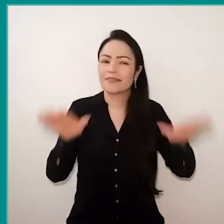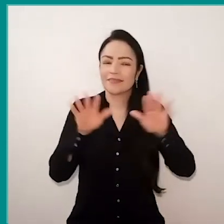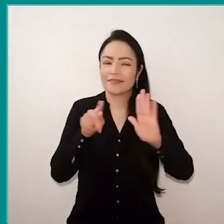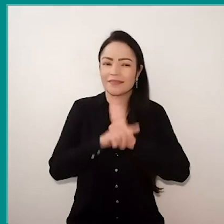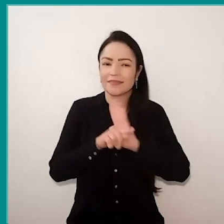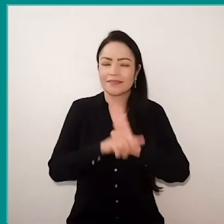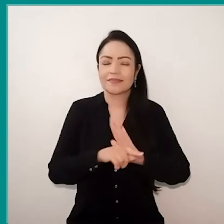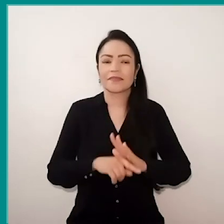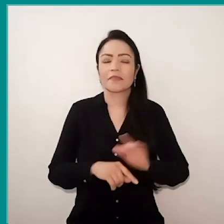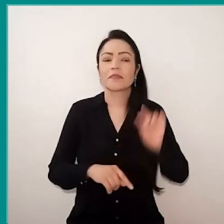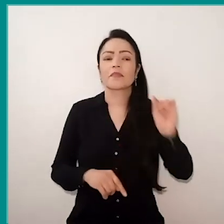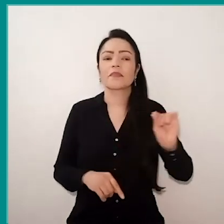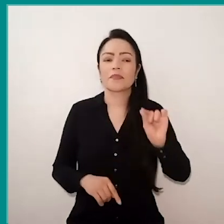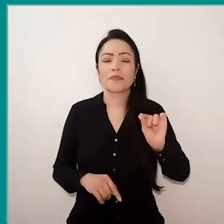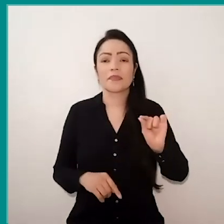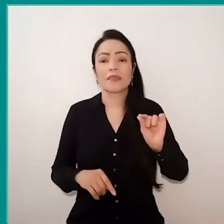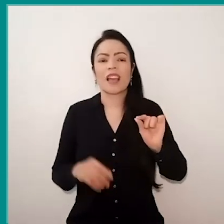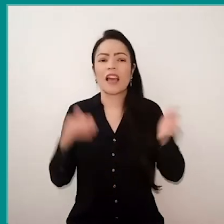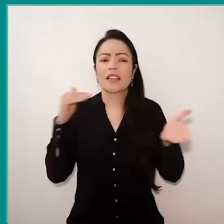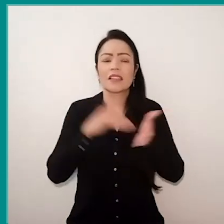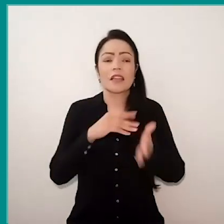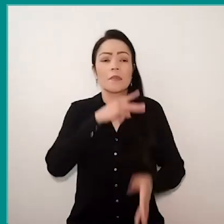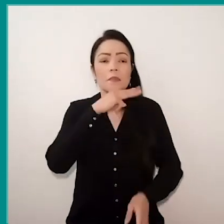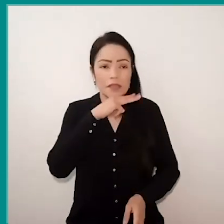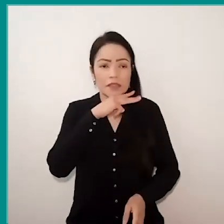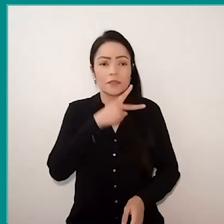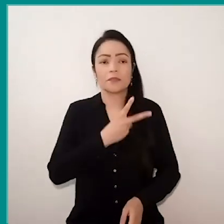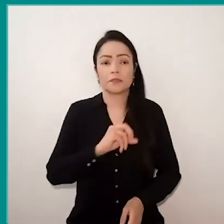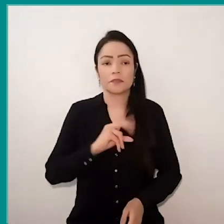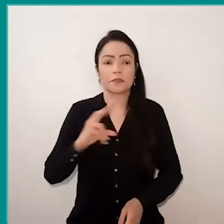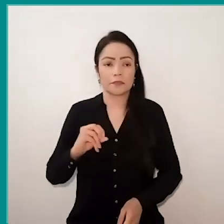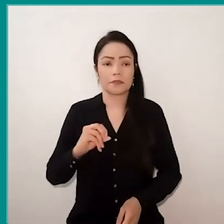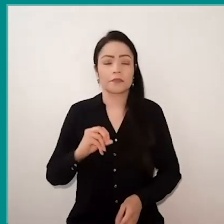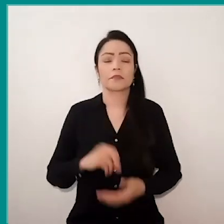that until March 2020, our action,